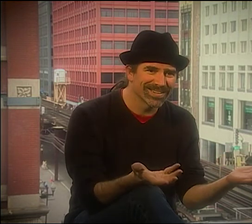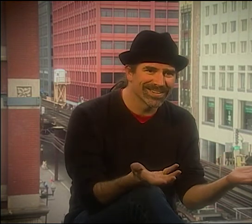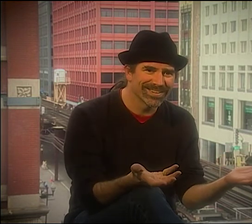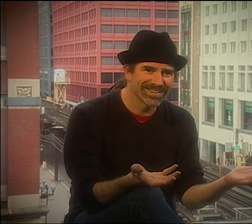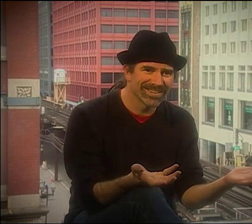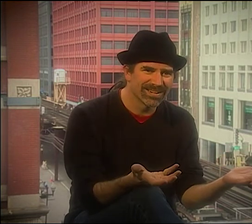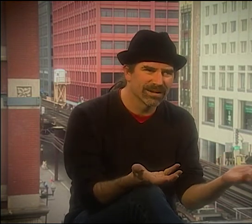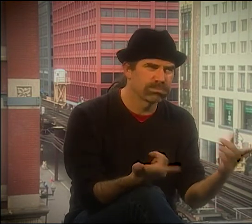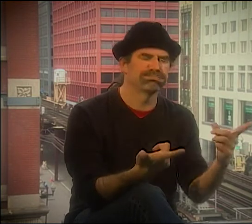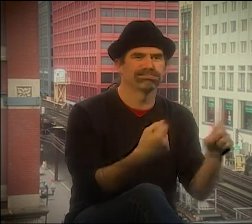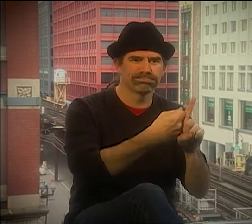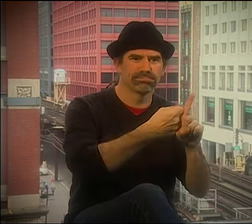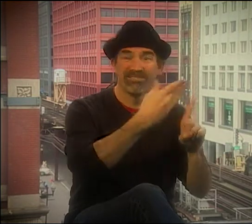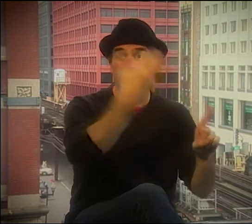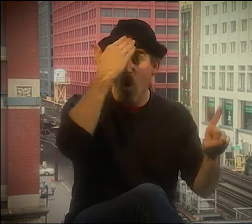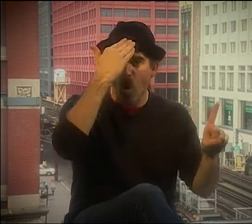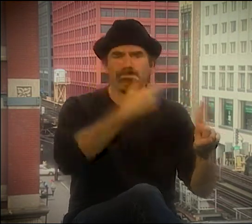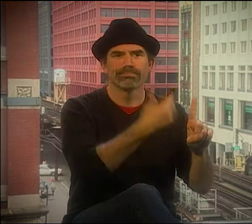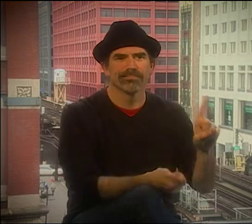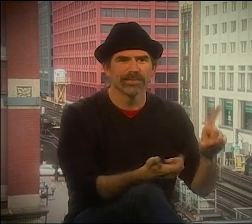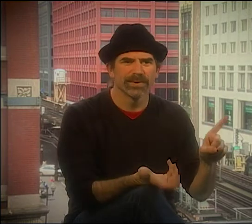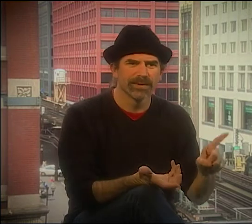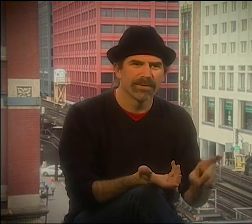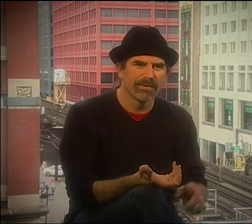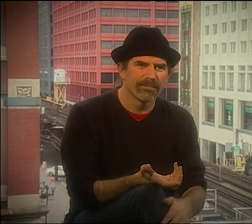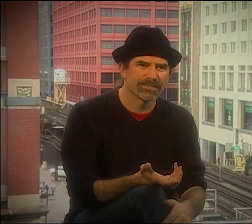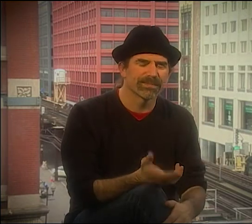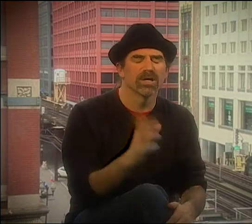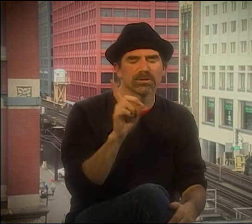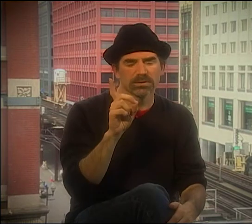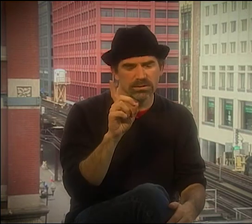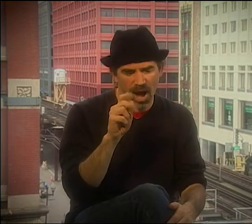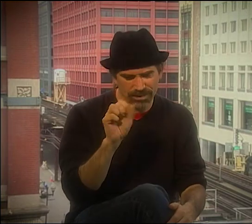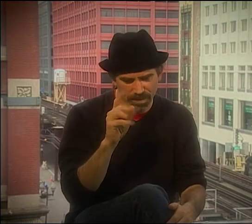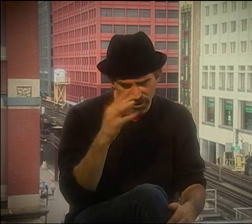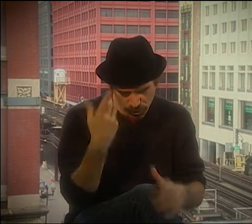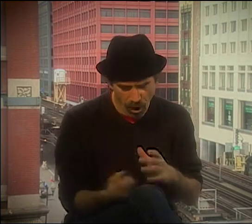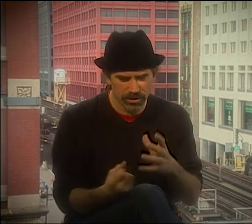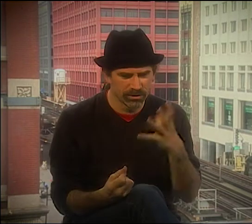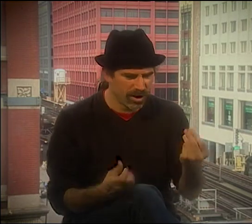I CAN'T REMEMBER IT ANY MORE CLEARLY THAN THAT, BUT WOW. AND NOW, THAT'S GONE.